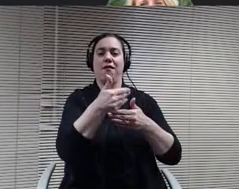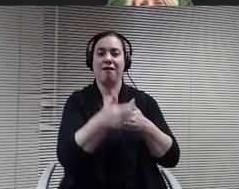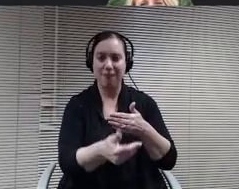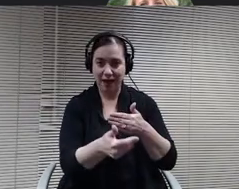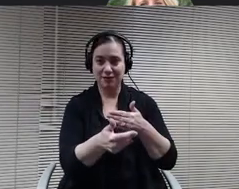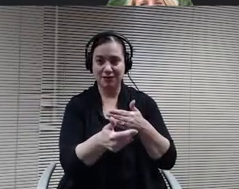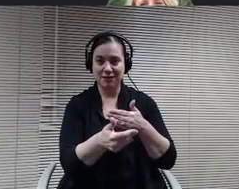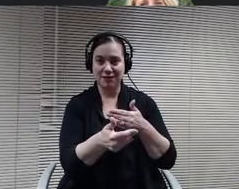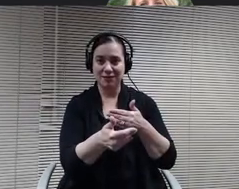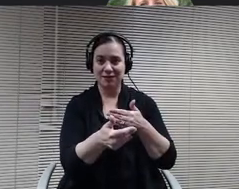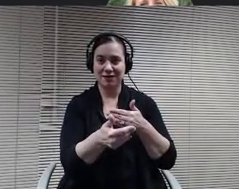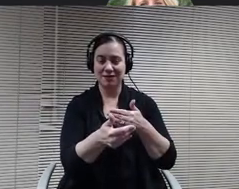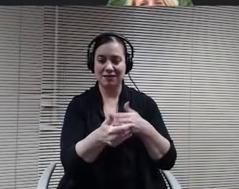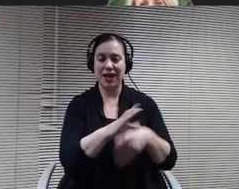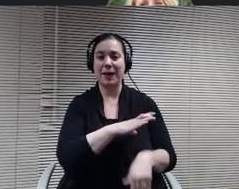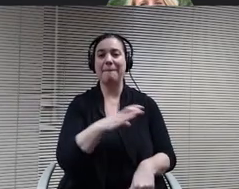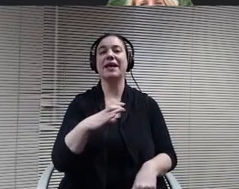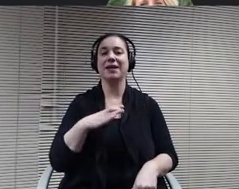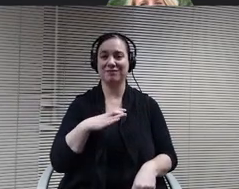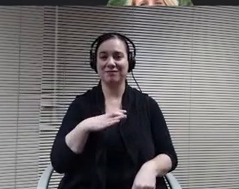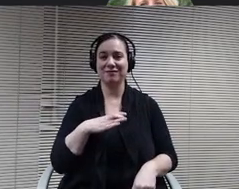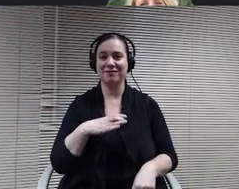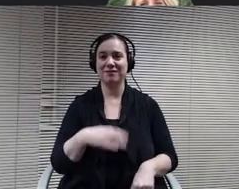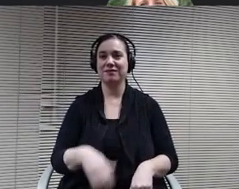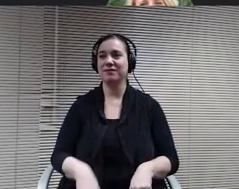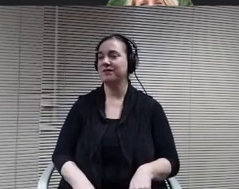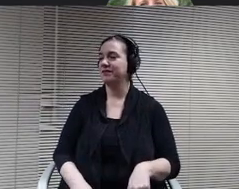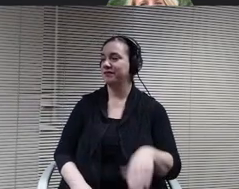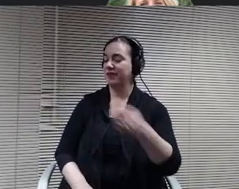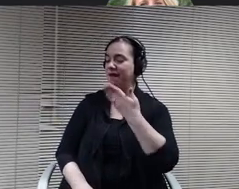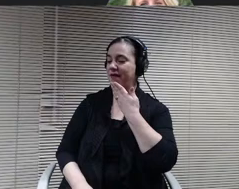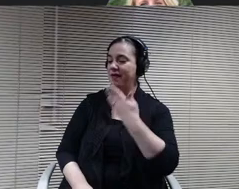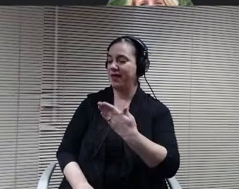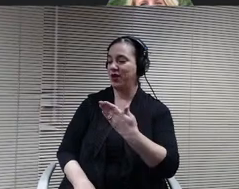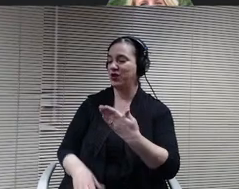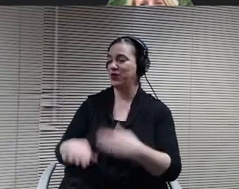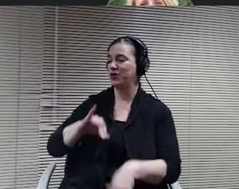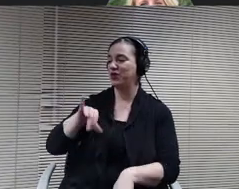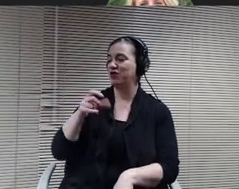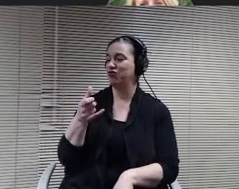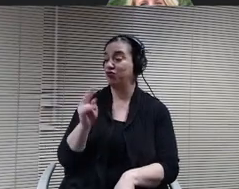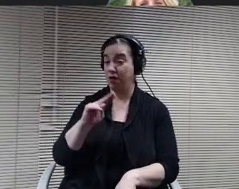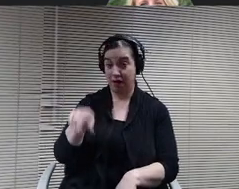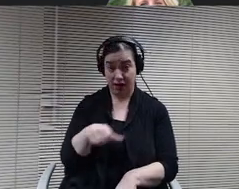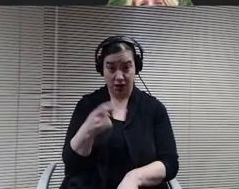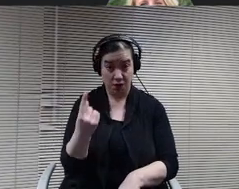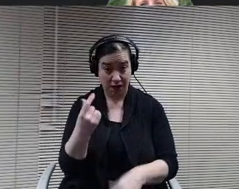Thank you. Thank you John. Is there anybody else that has that would like to nominate somebody?